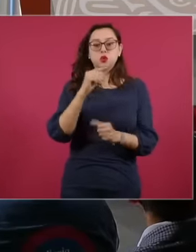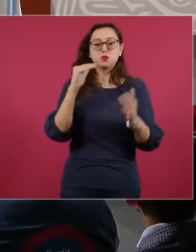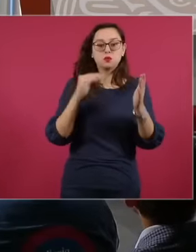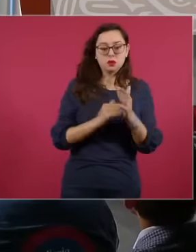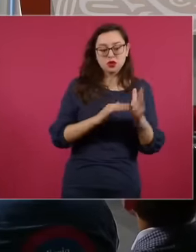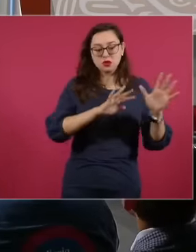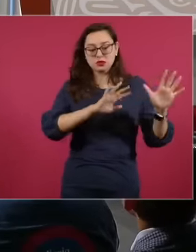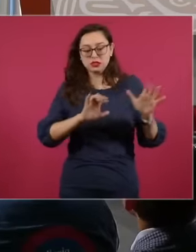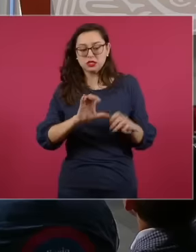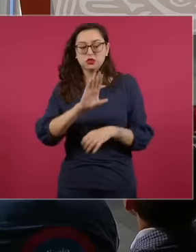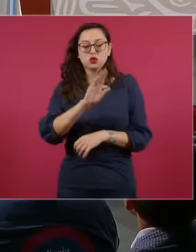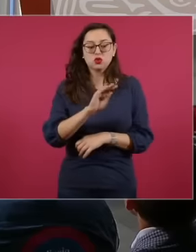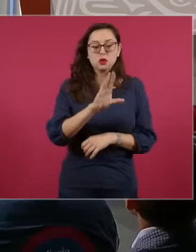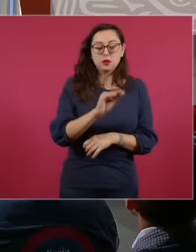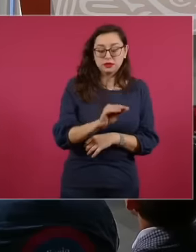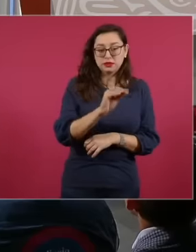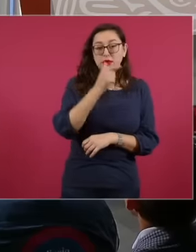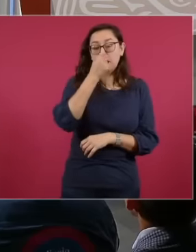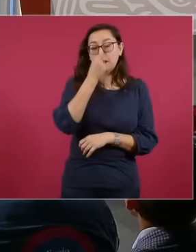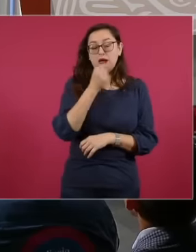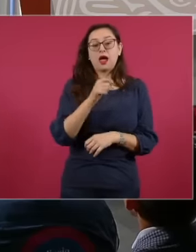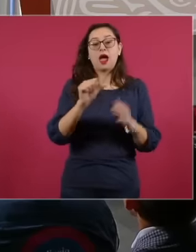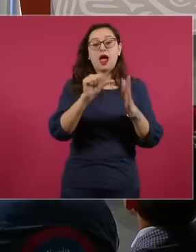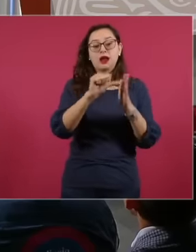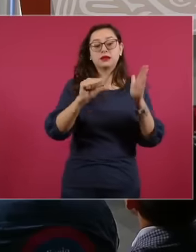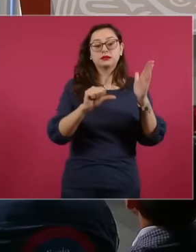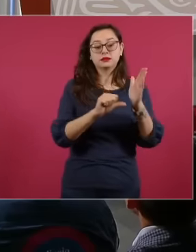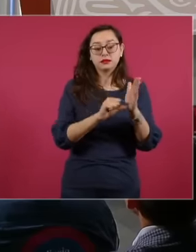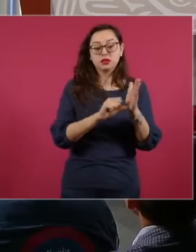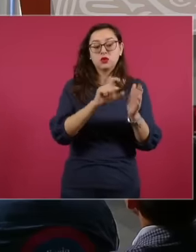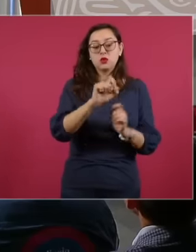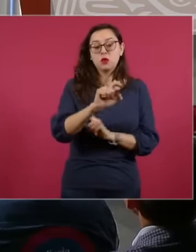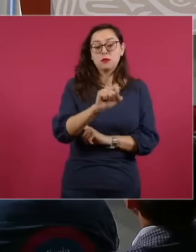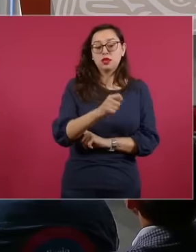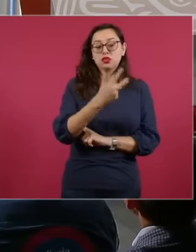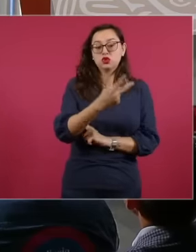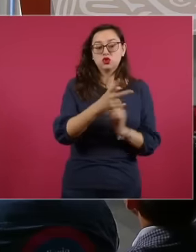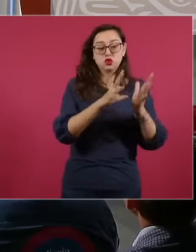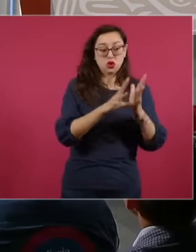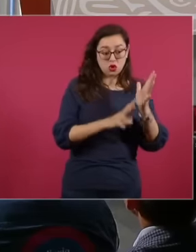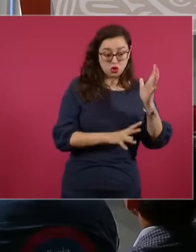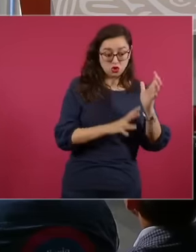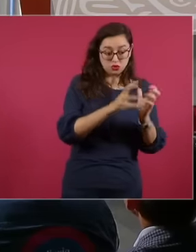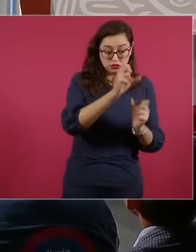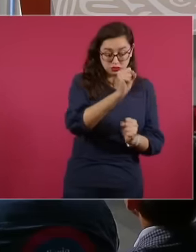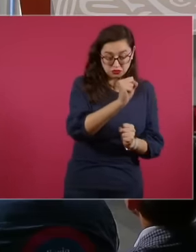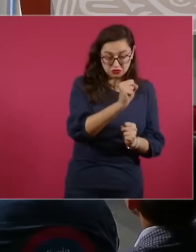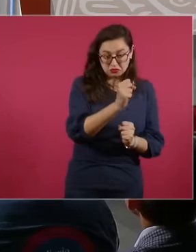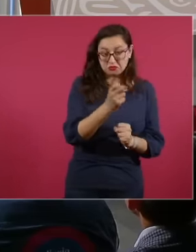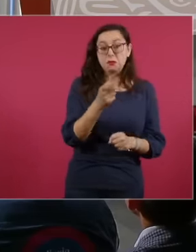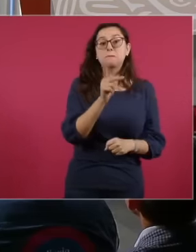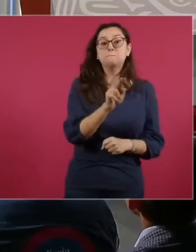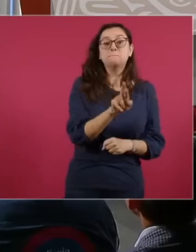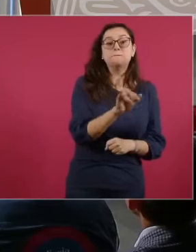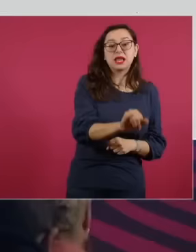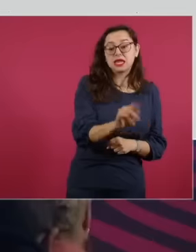parties reformed article 28 of the constitution to hand over banks that were property of the